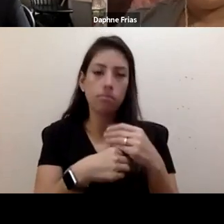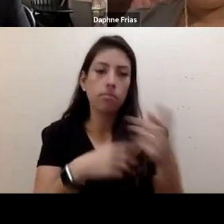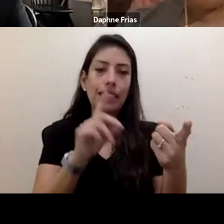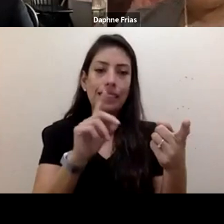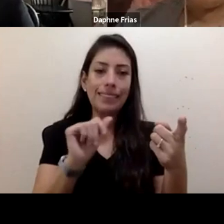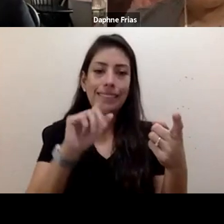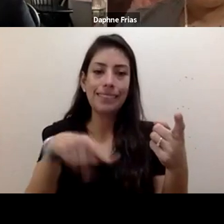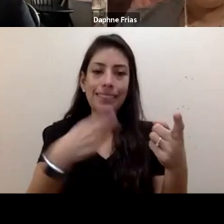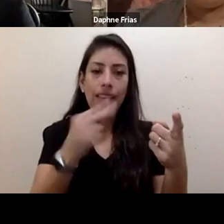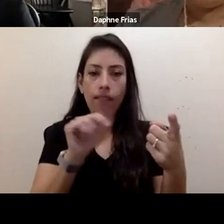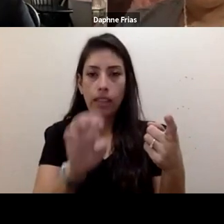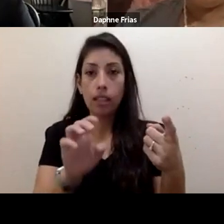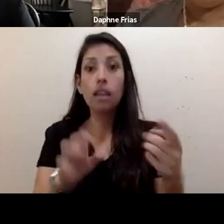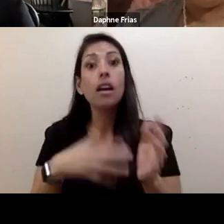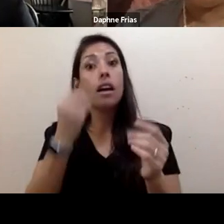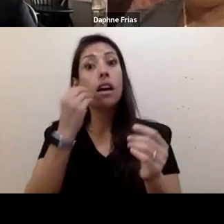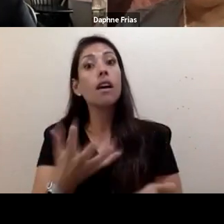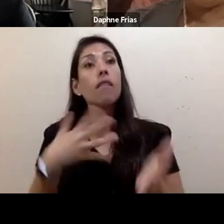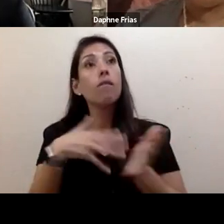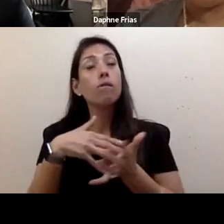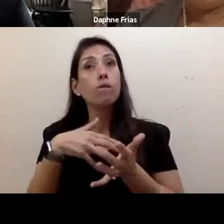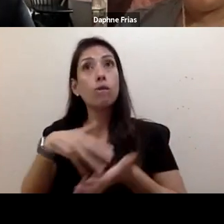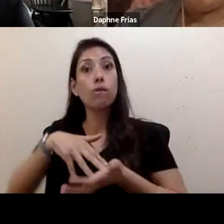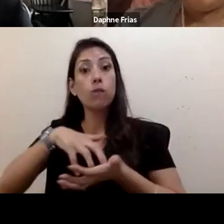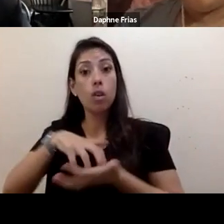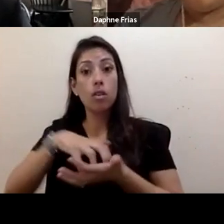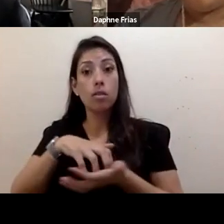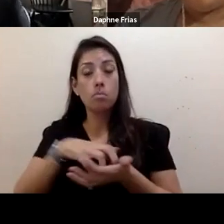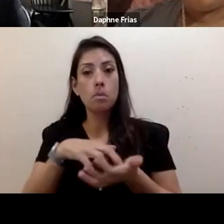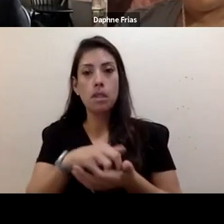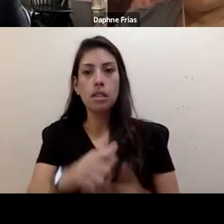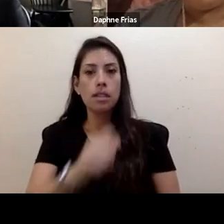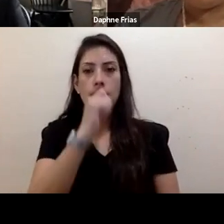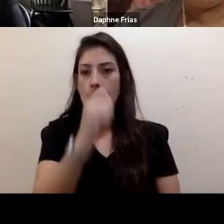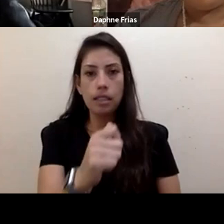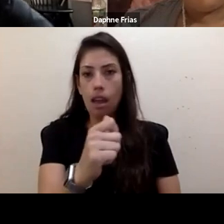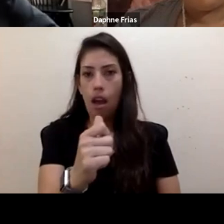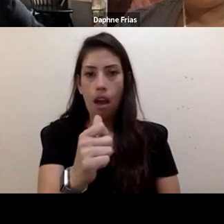I mean, vulnerability is not an inherent characteristic of the person.